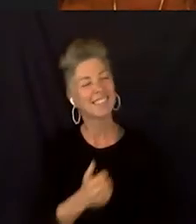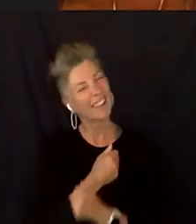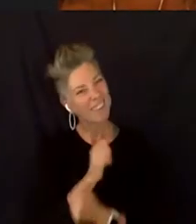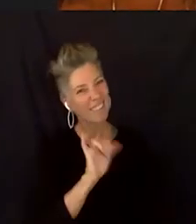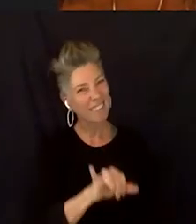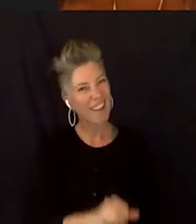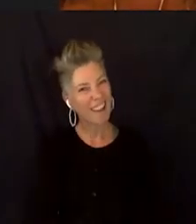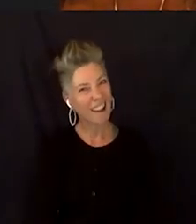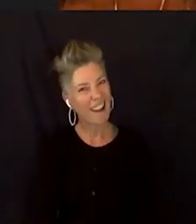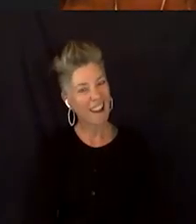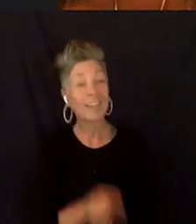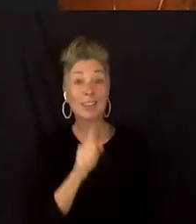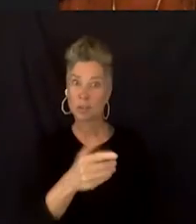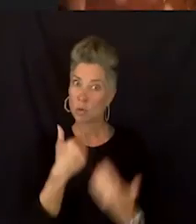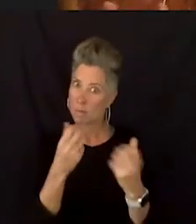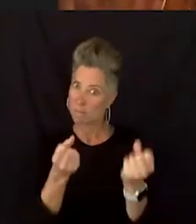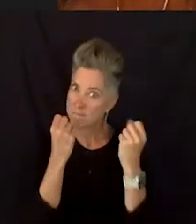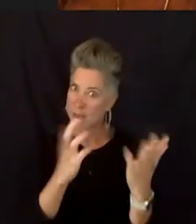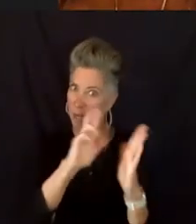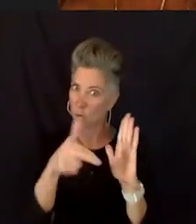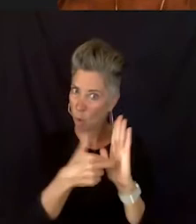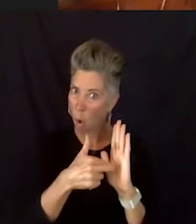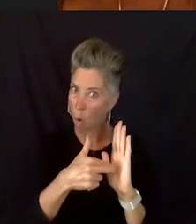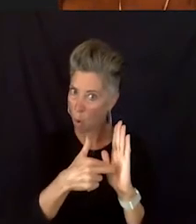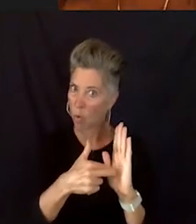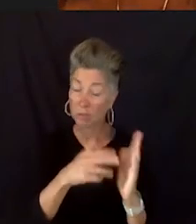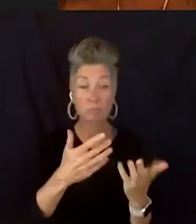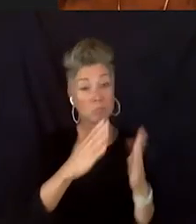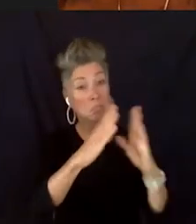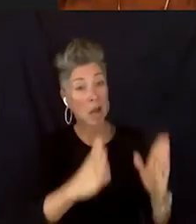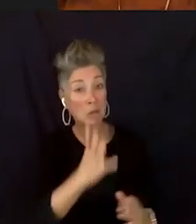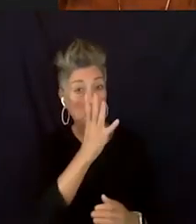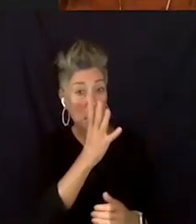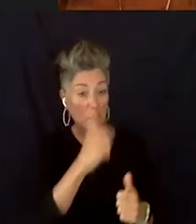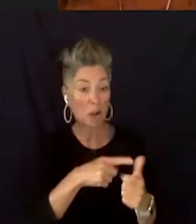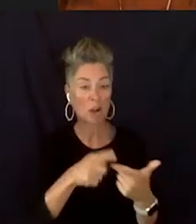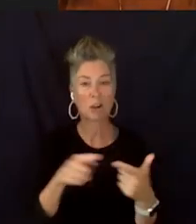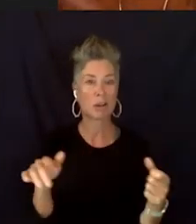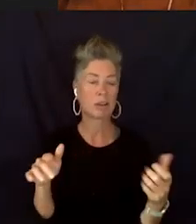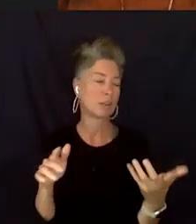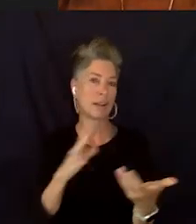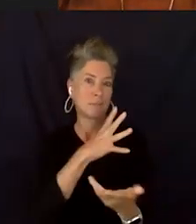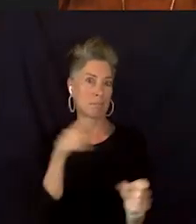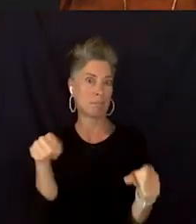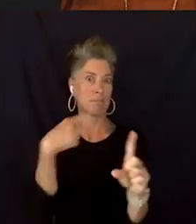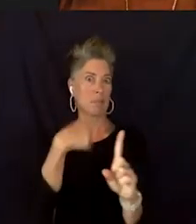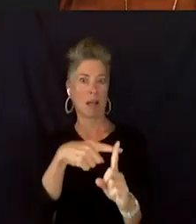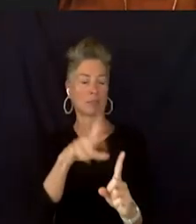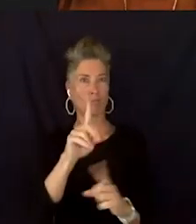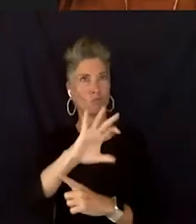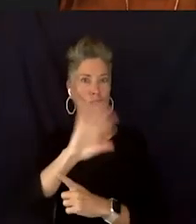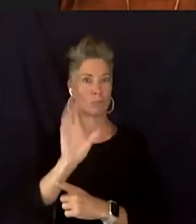So you wear many hats. So outside of being a house mother and outside of just being all around fabulous, you do work in advocacy and health.